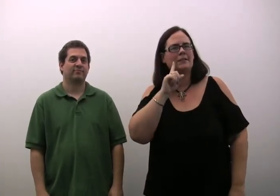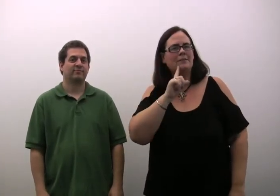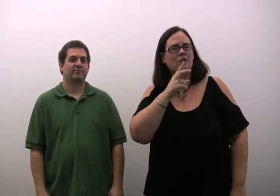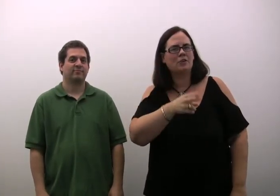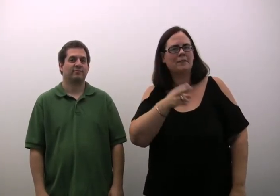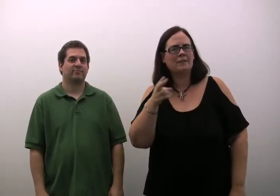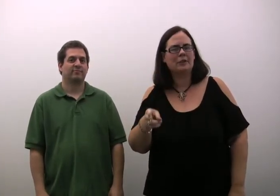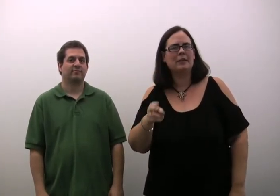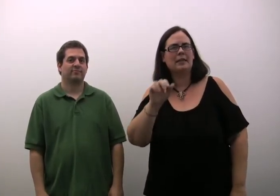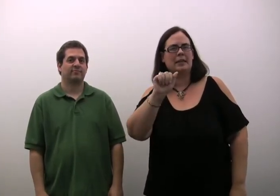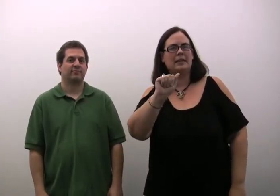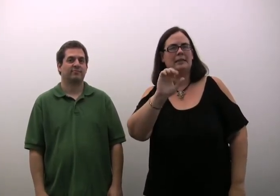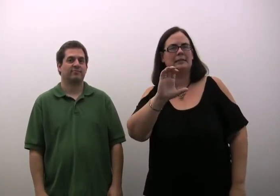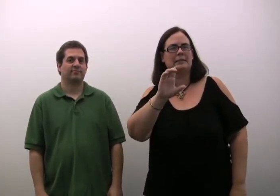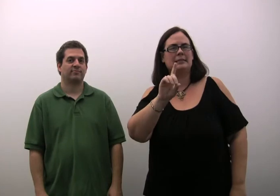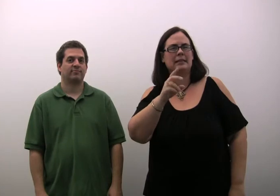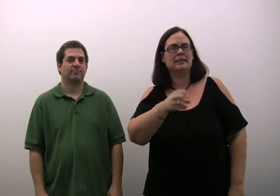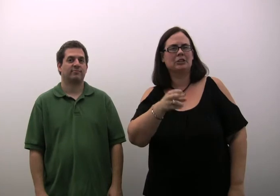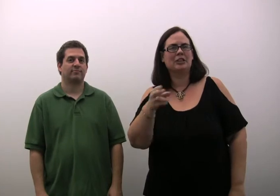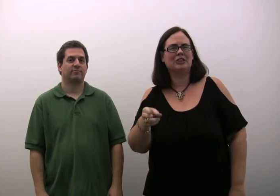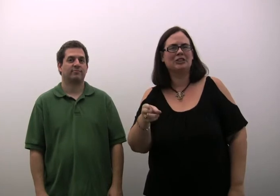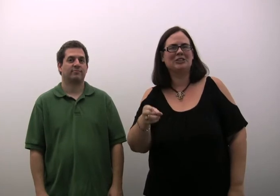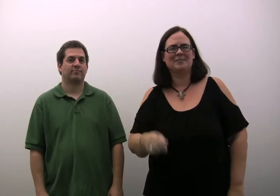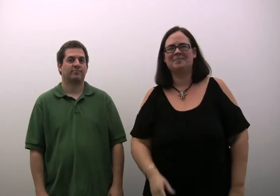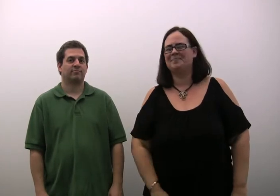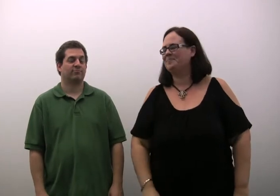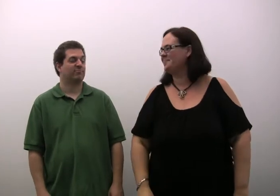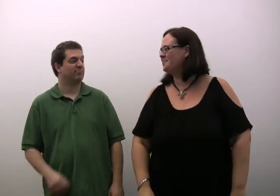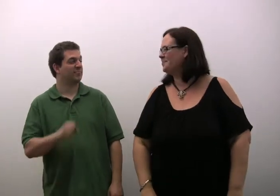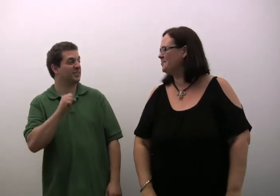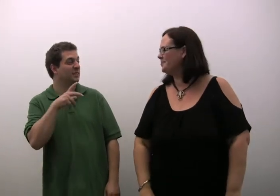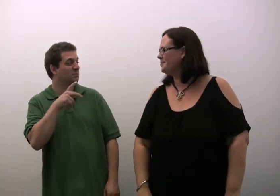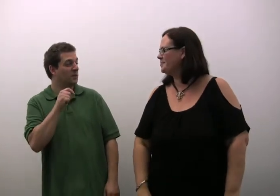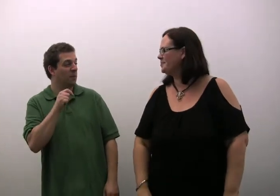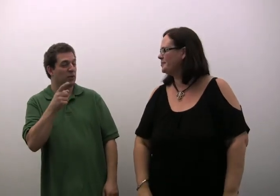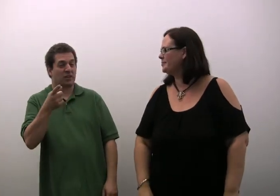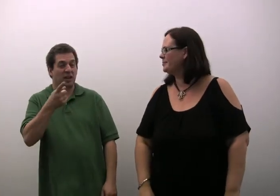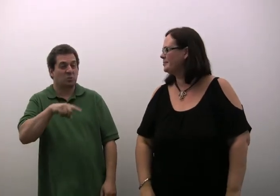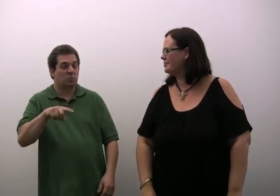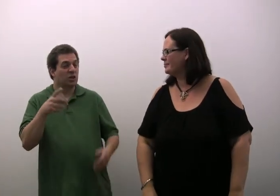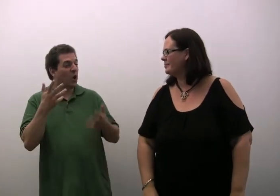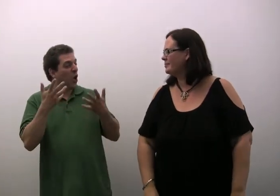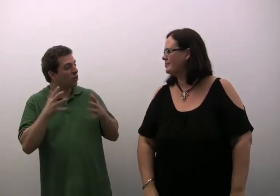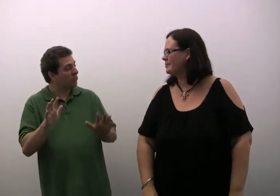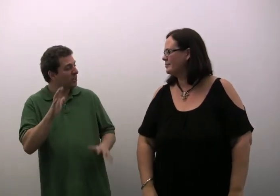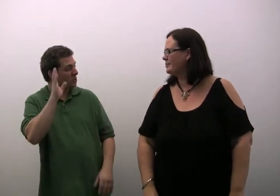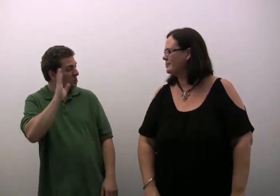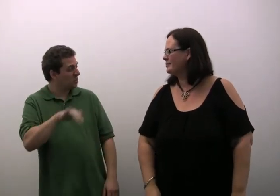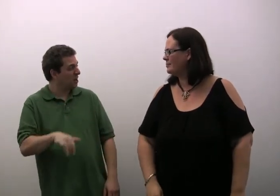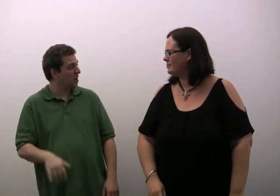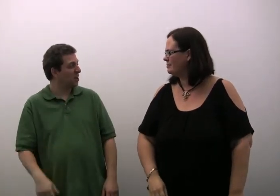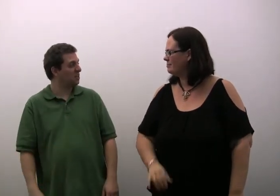Hard of Hearing, ACDHH. September is next week already!